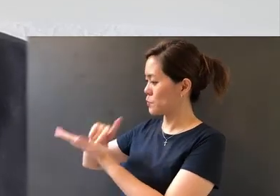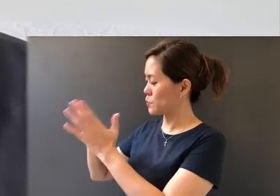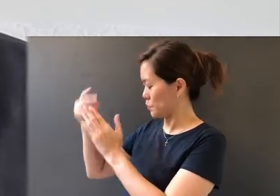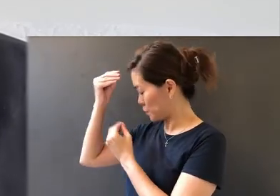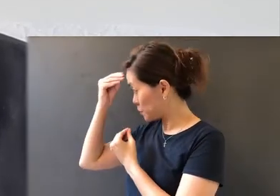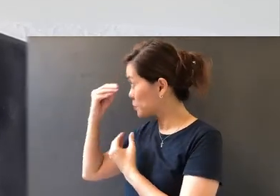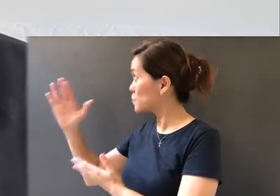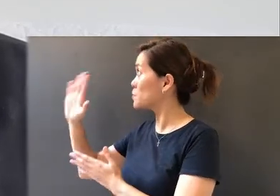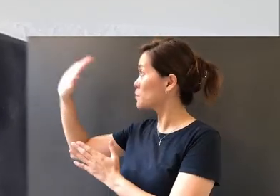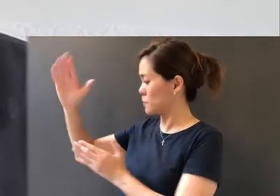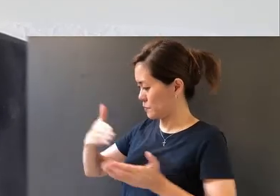to Your plan.